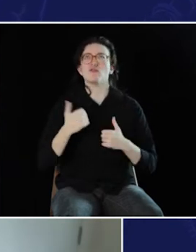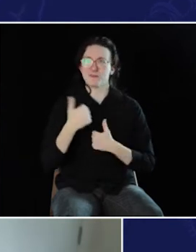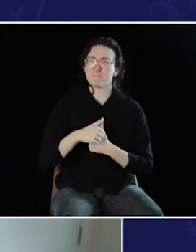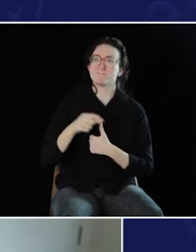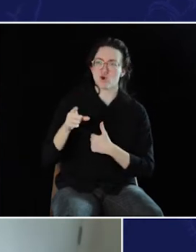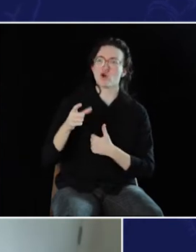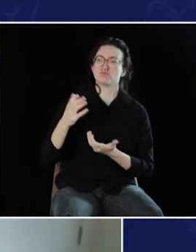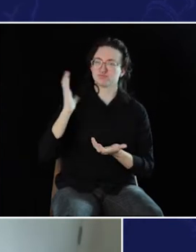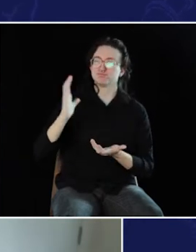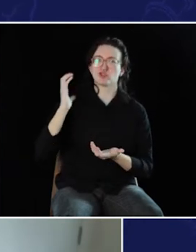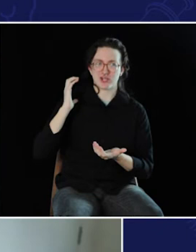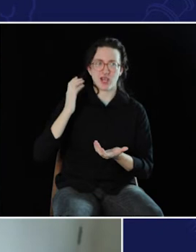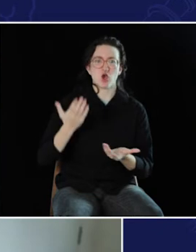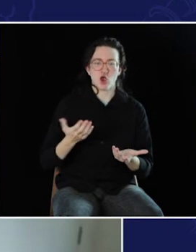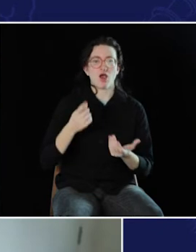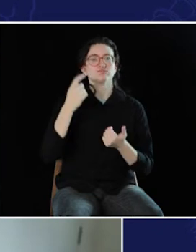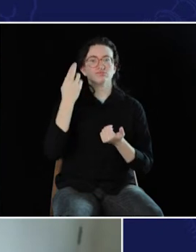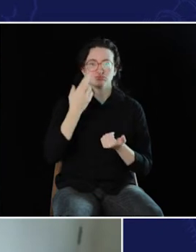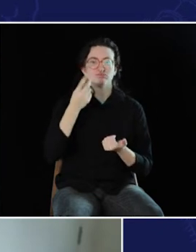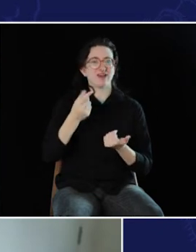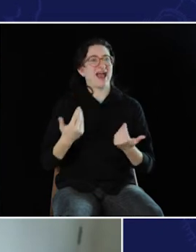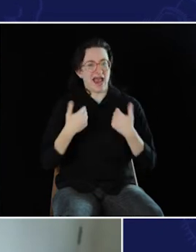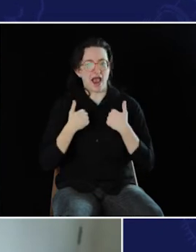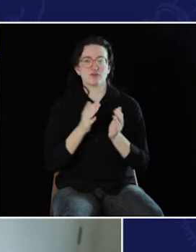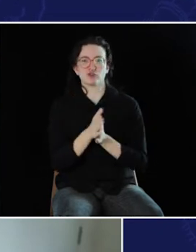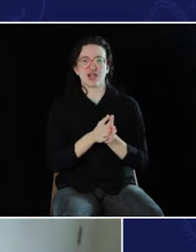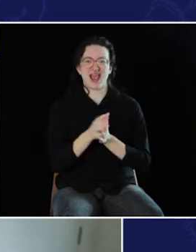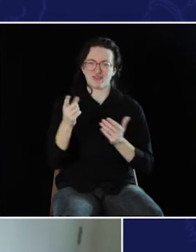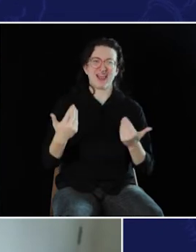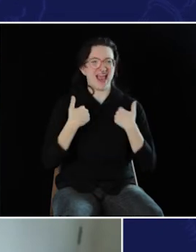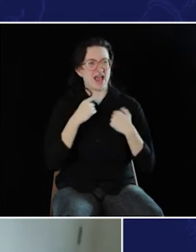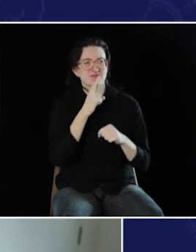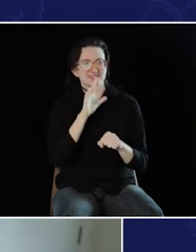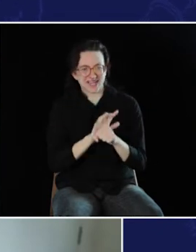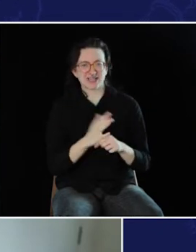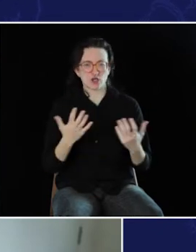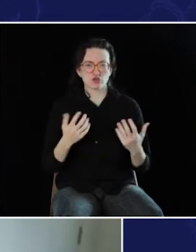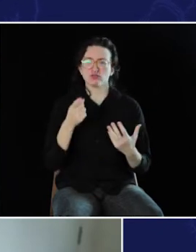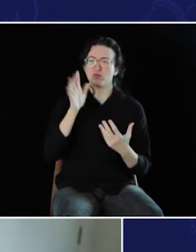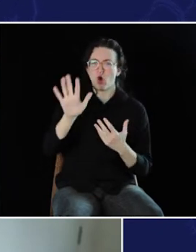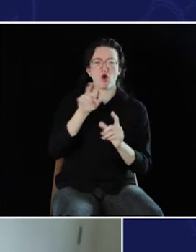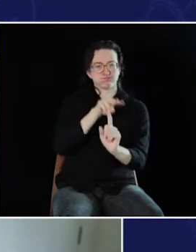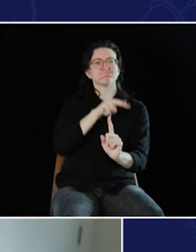that fact, and realizing that she must have drive and dedication,